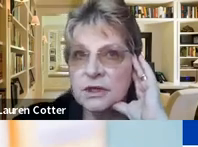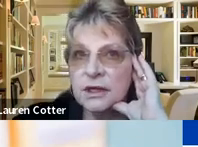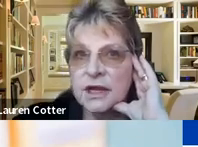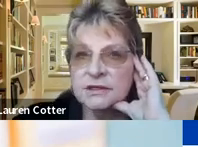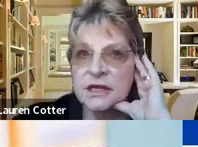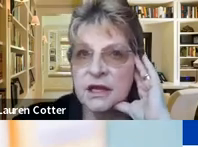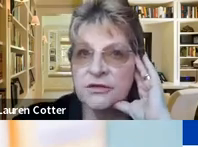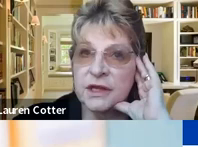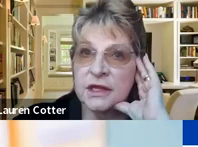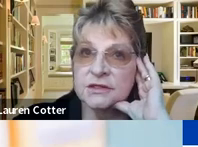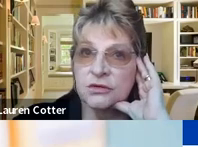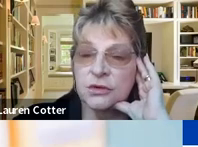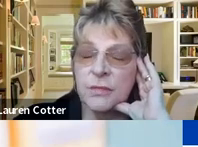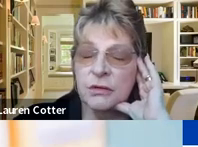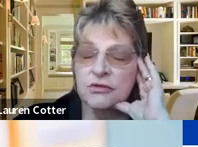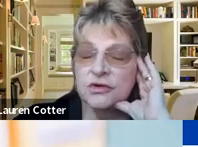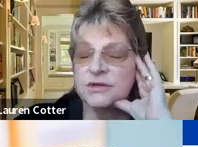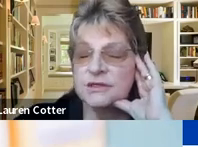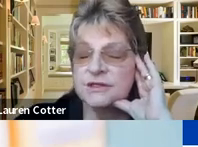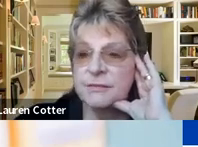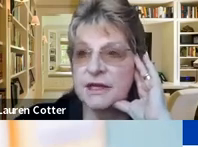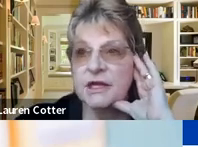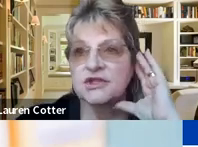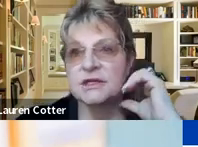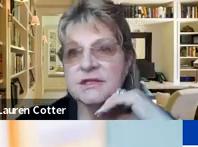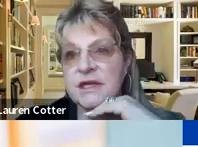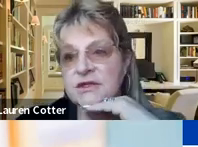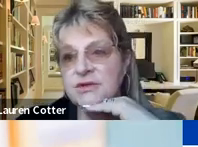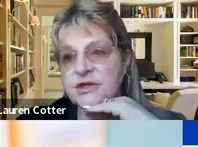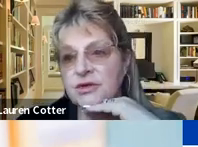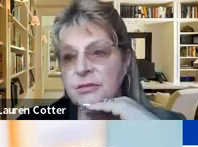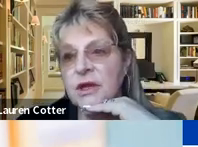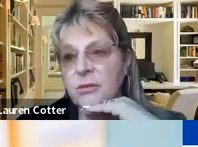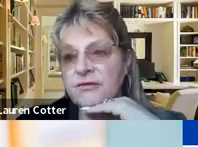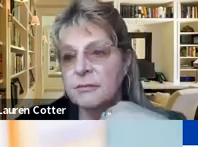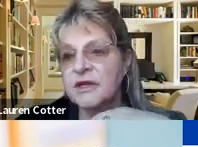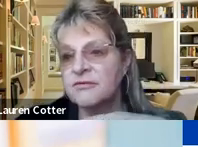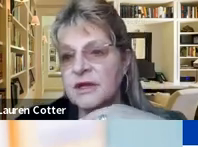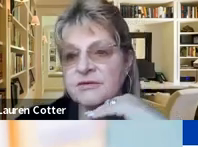in tele health and water groceries and medications, and to zoom with family and